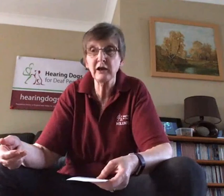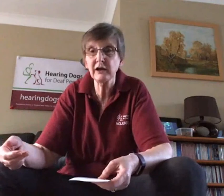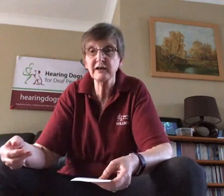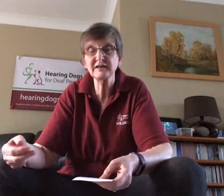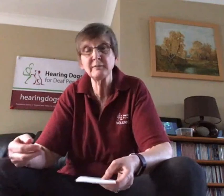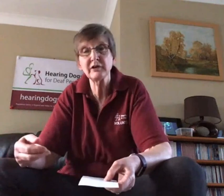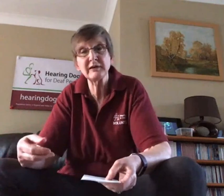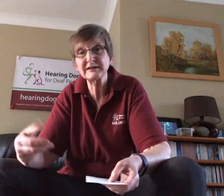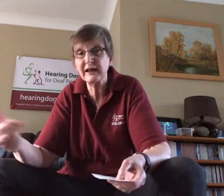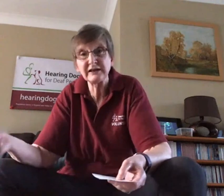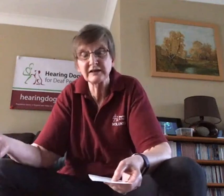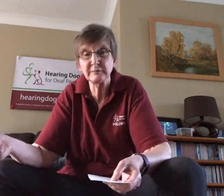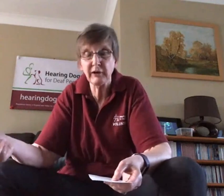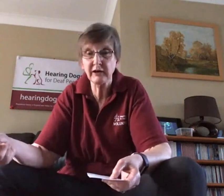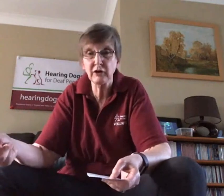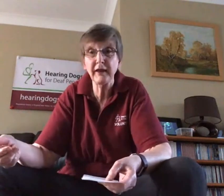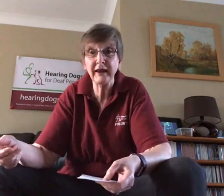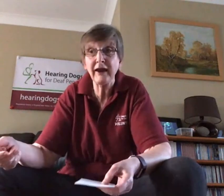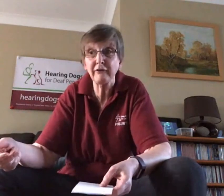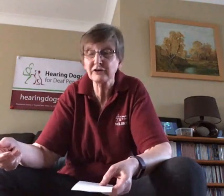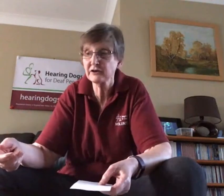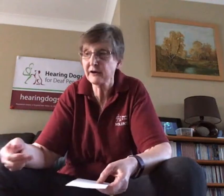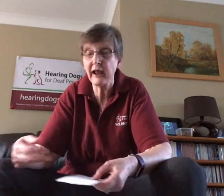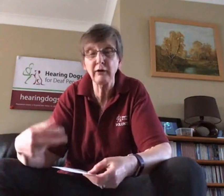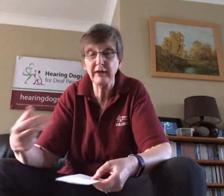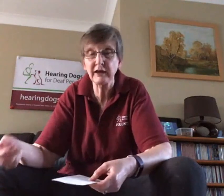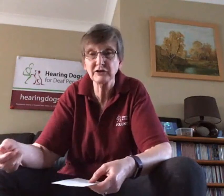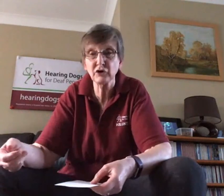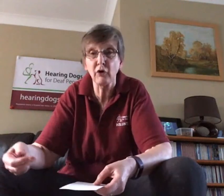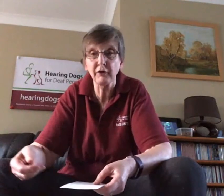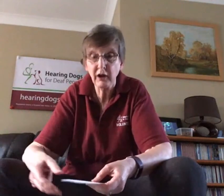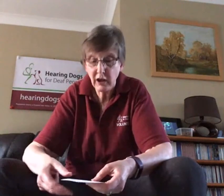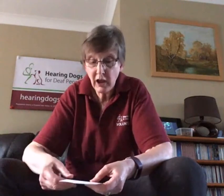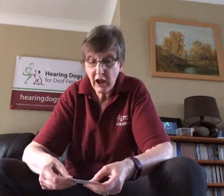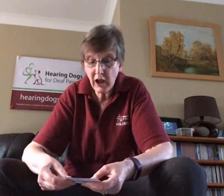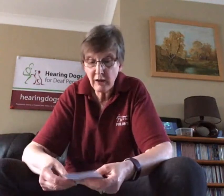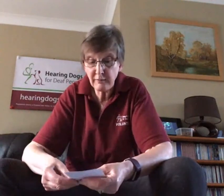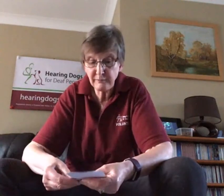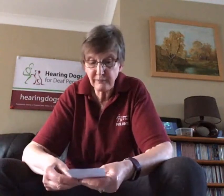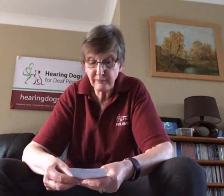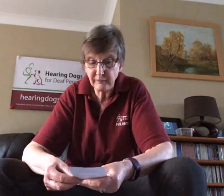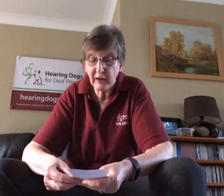it's a little earlier some of them is later depending on their character and how they get on.